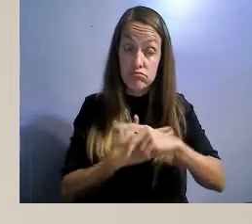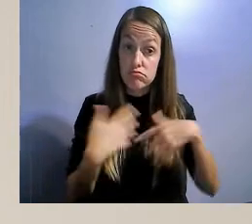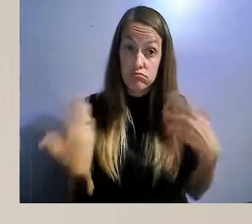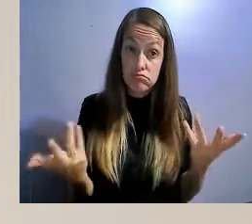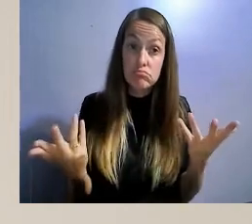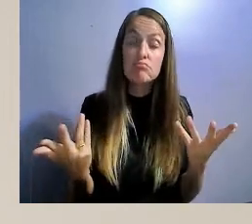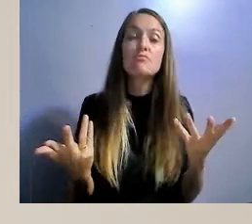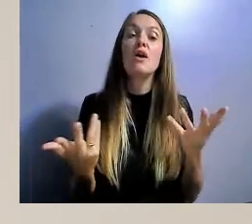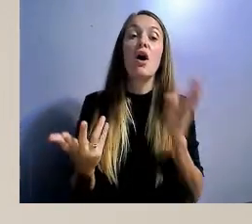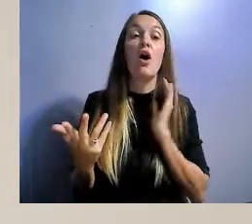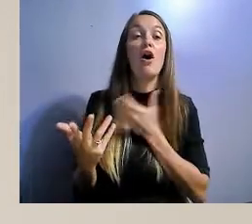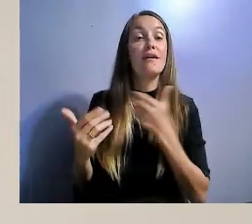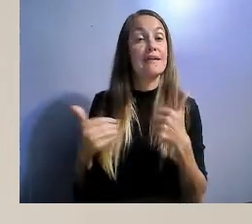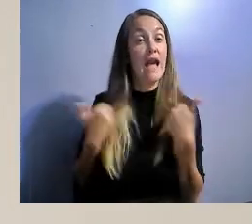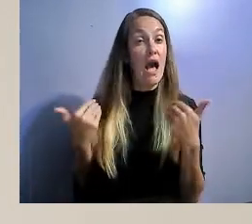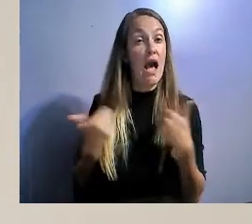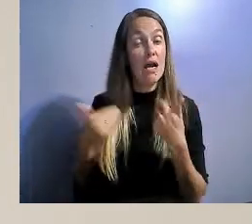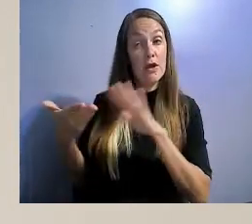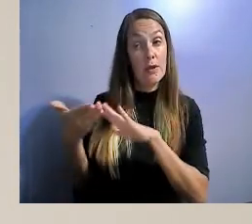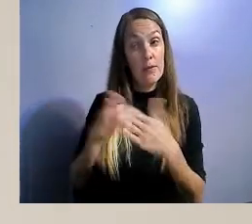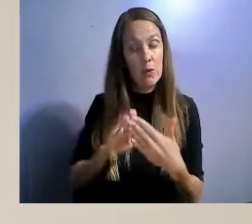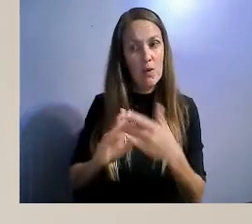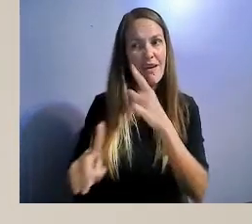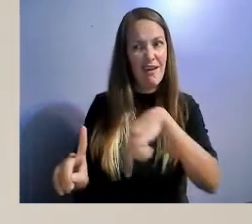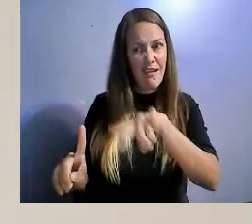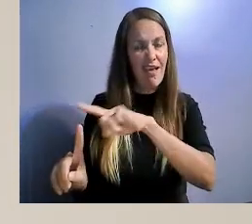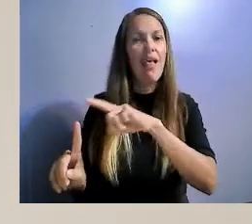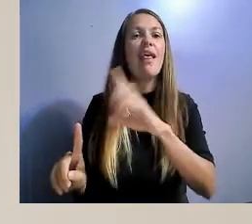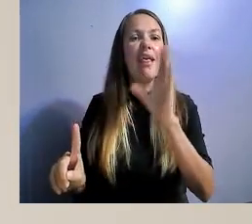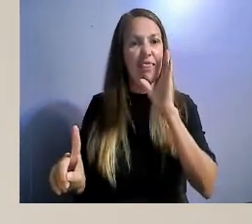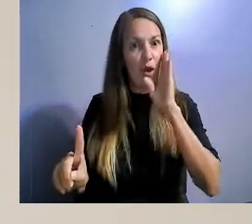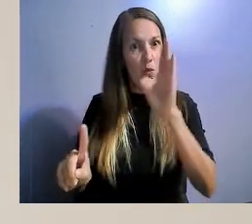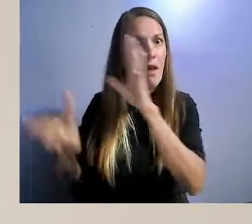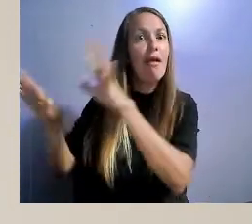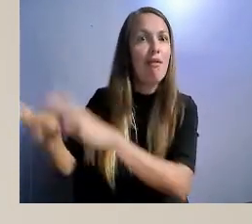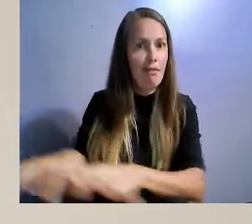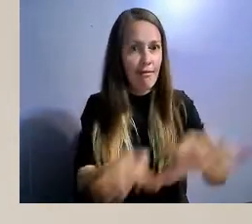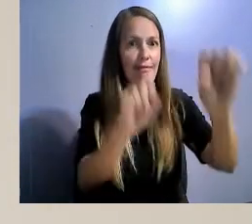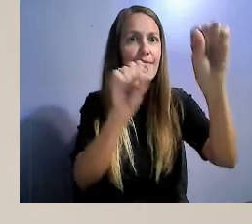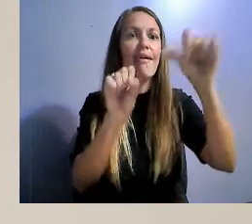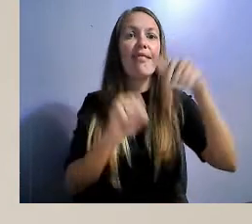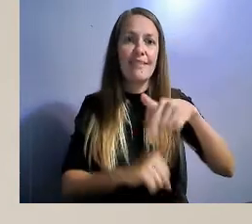We know that they are the people who will be spearheading the disability rights movement from here on out.